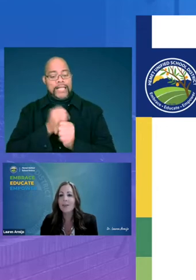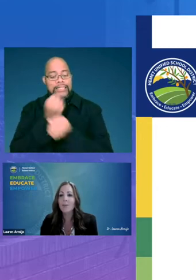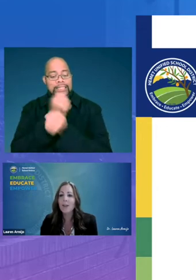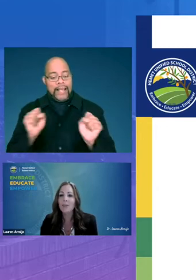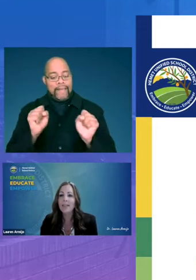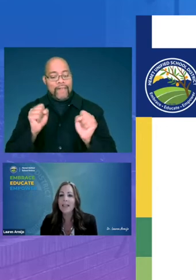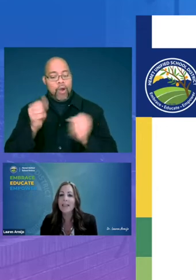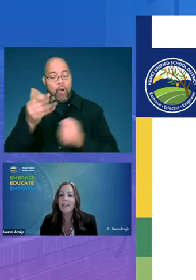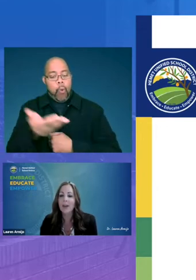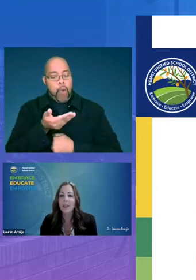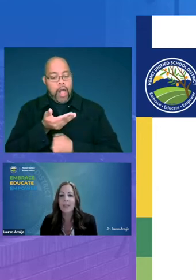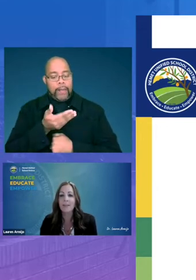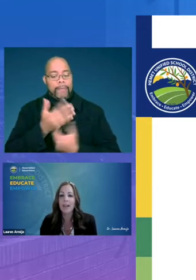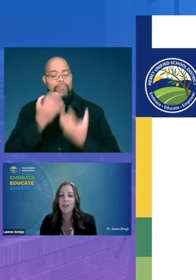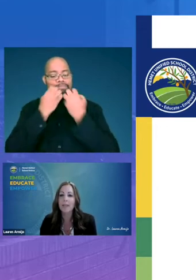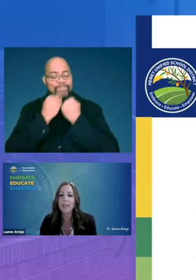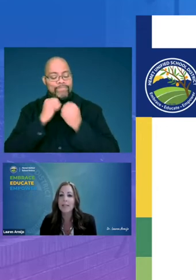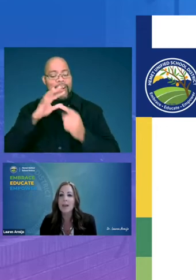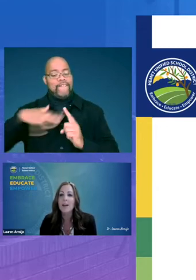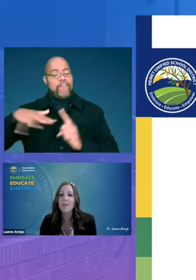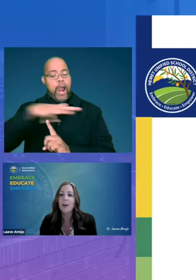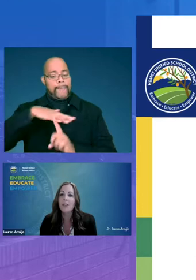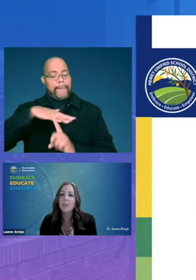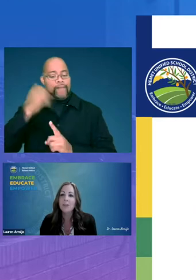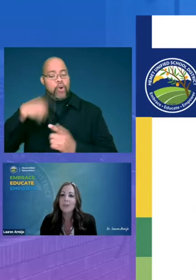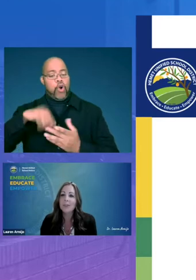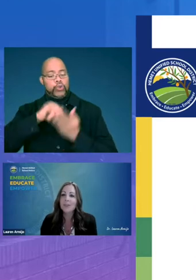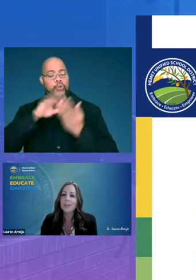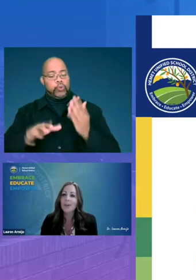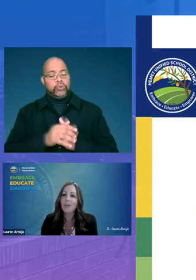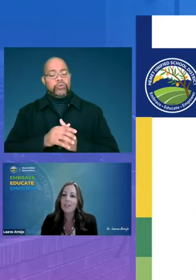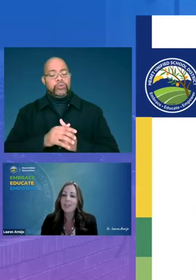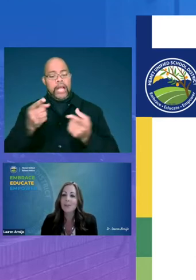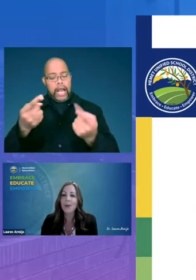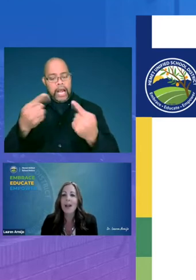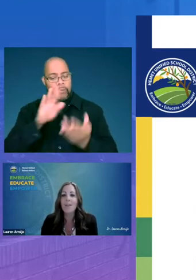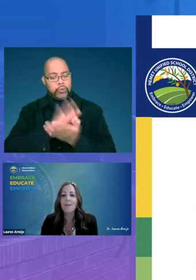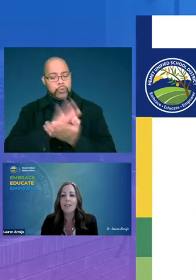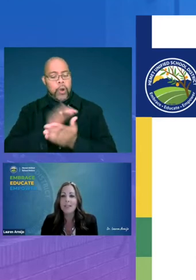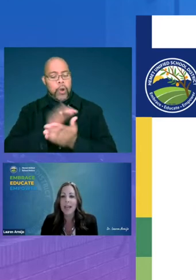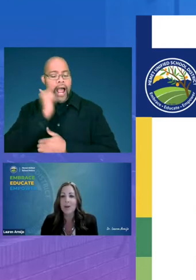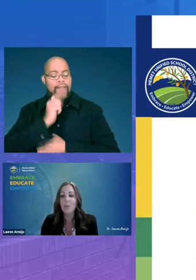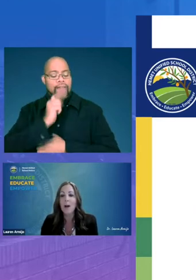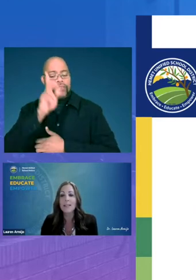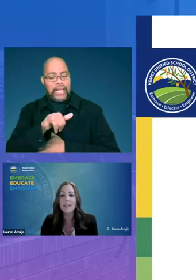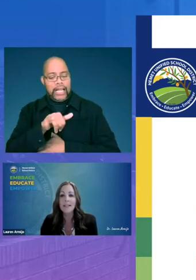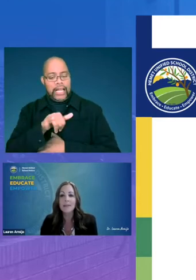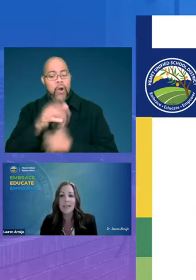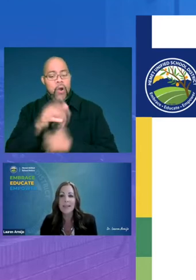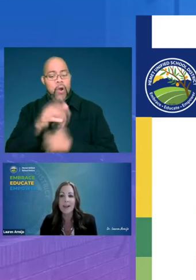welcoming and caring environment for our students to come to school every day wanting to be there